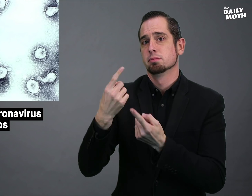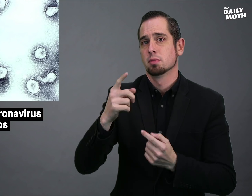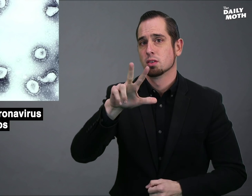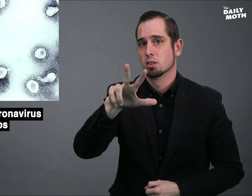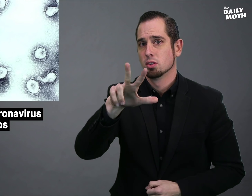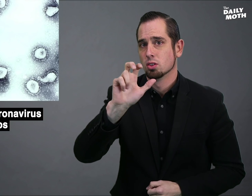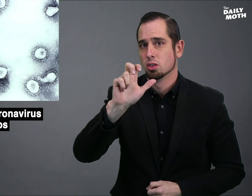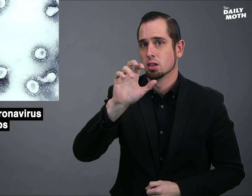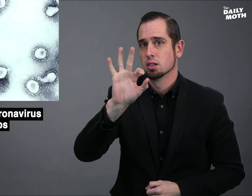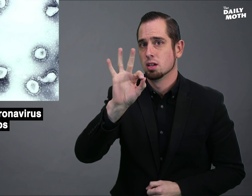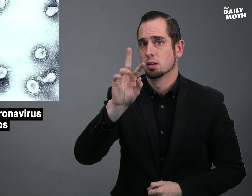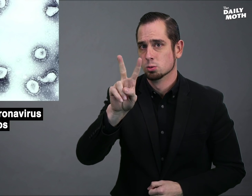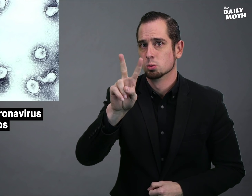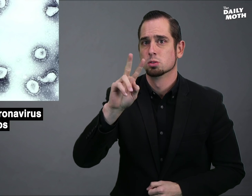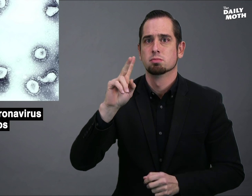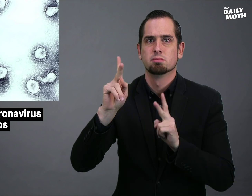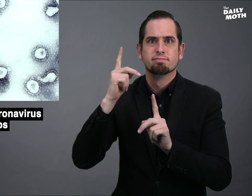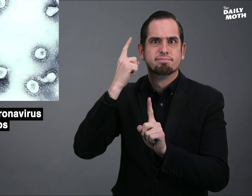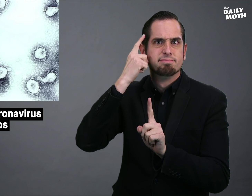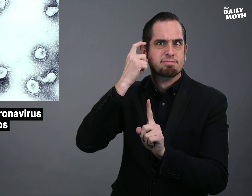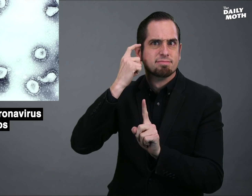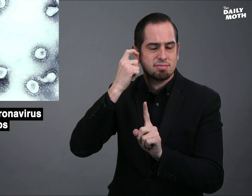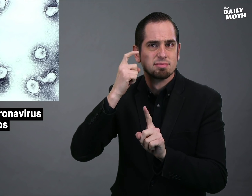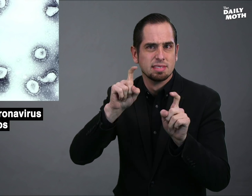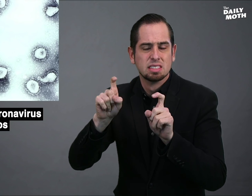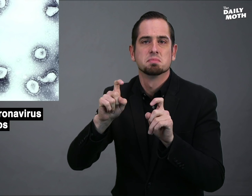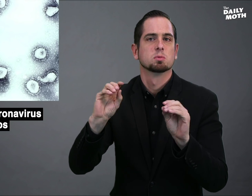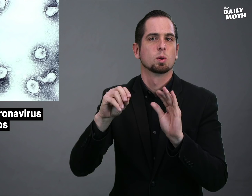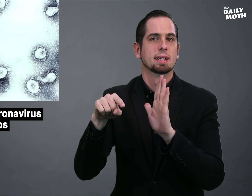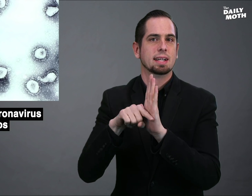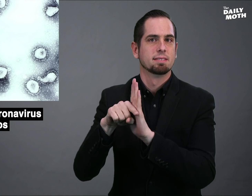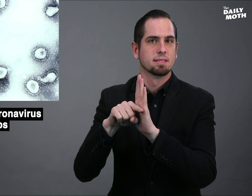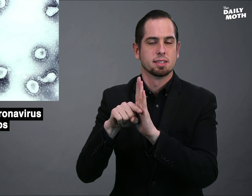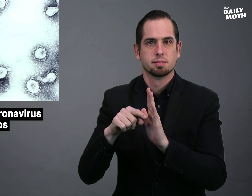while 392 suspected cases were found negative.